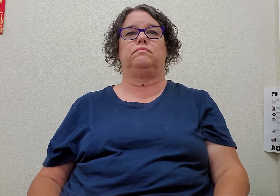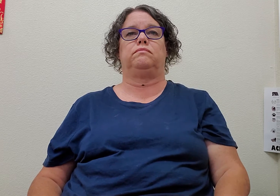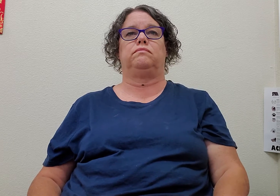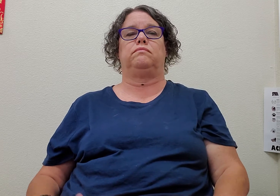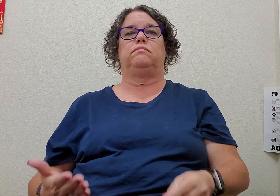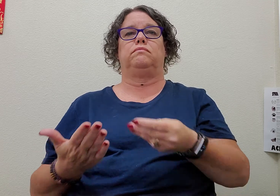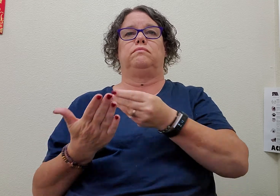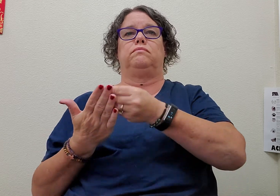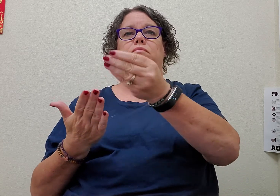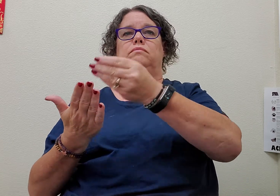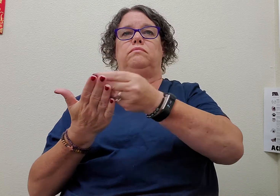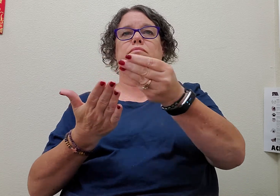shop(ping)